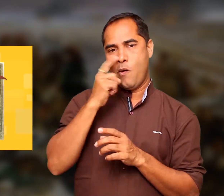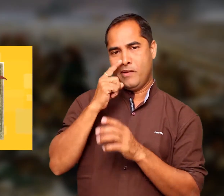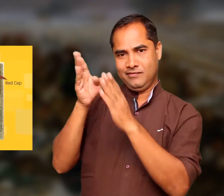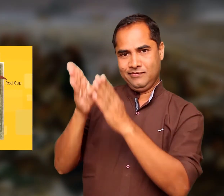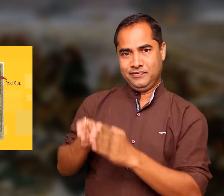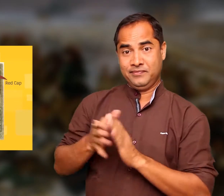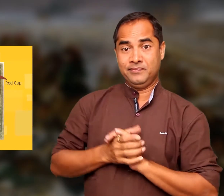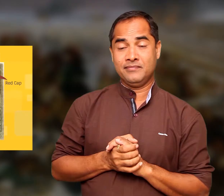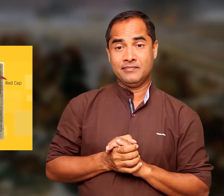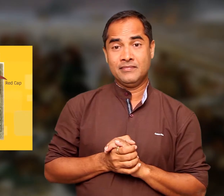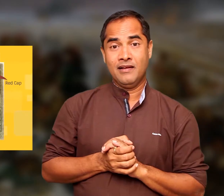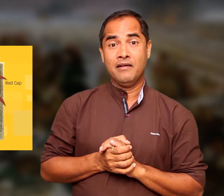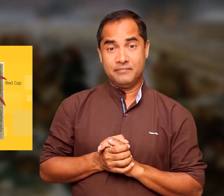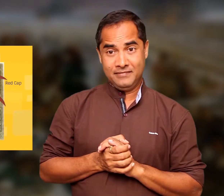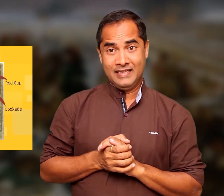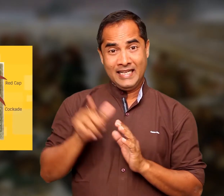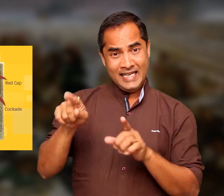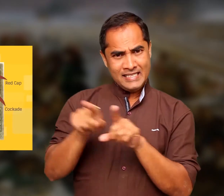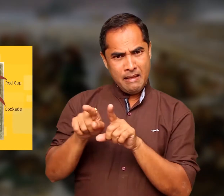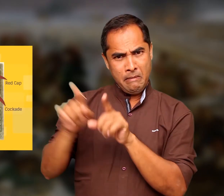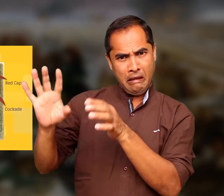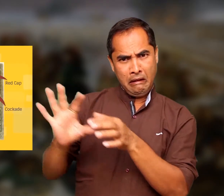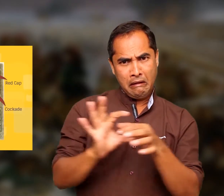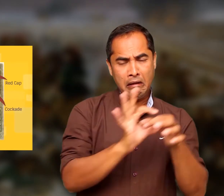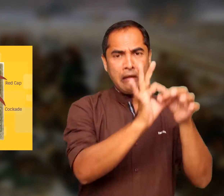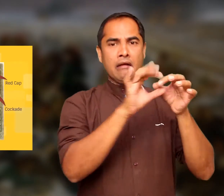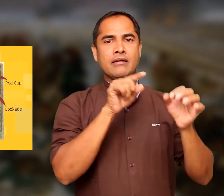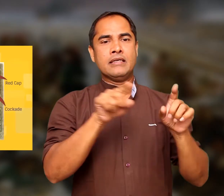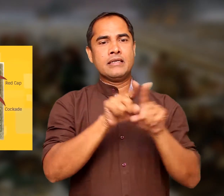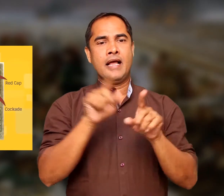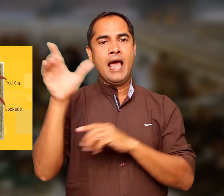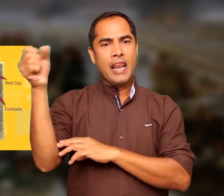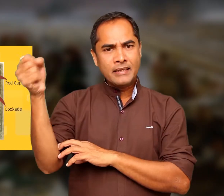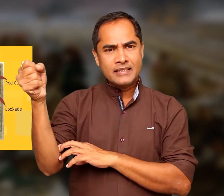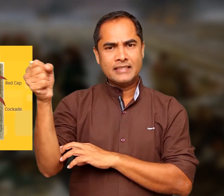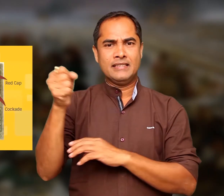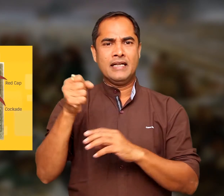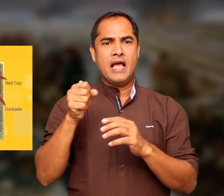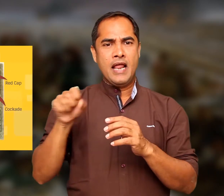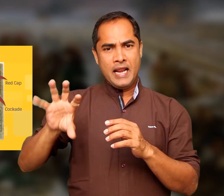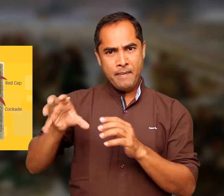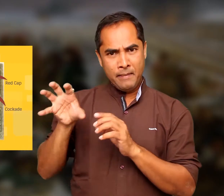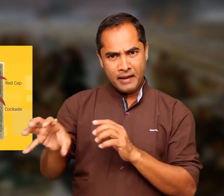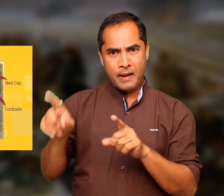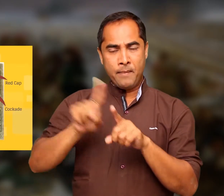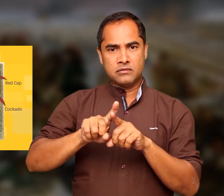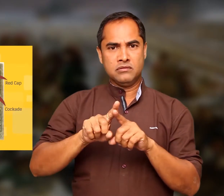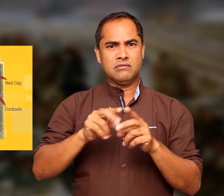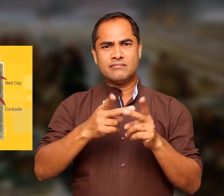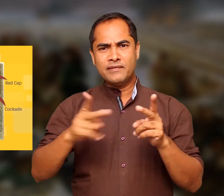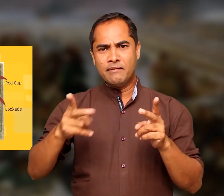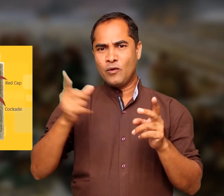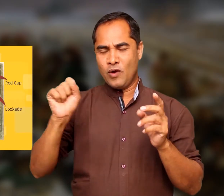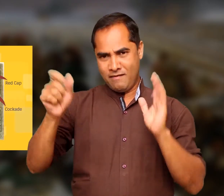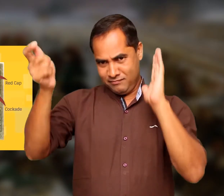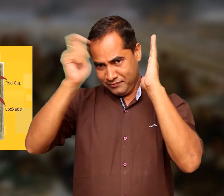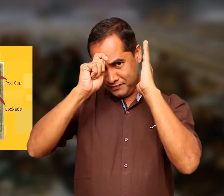name for a woman. The characteristics were drawn from those of Liberty and